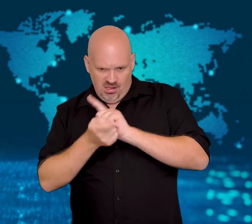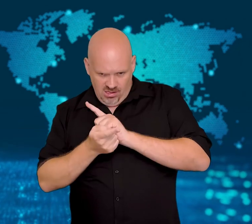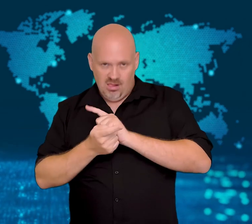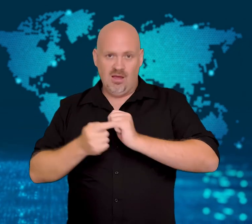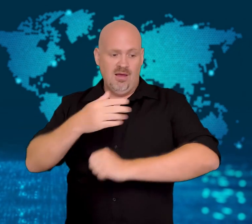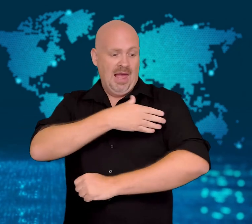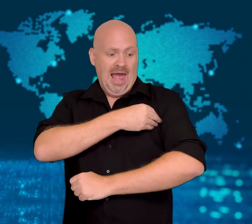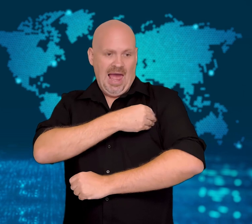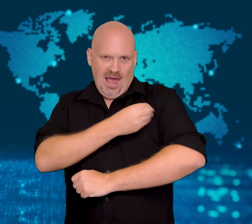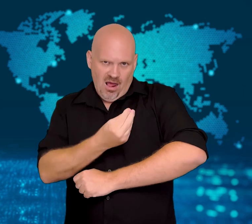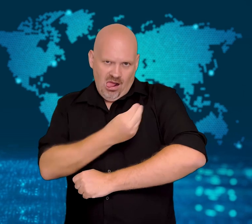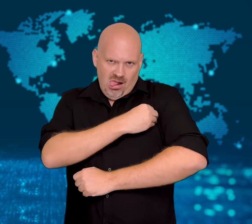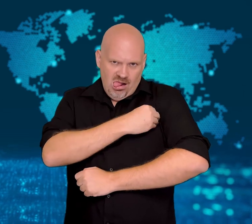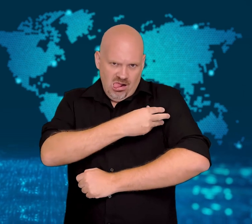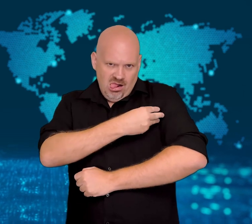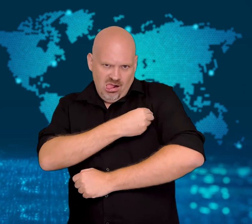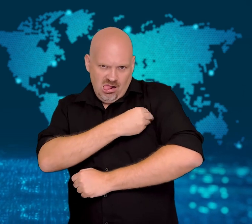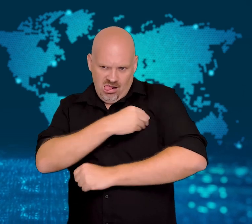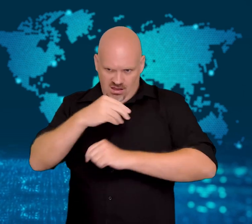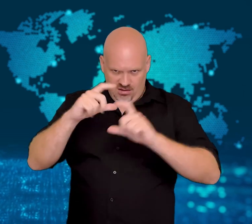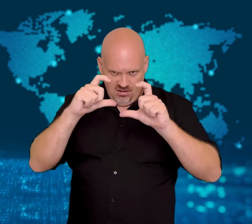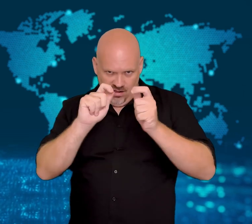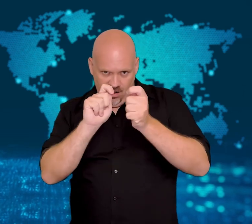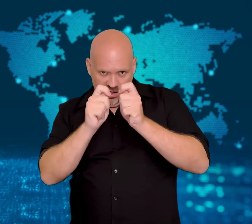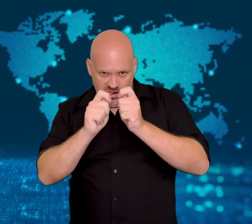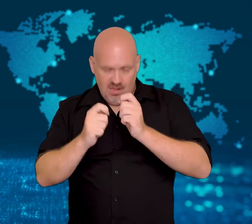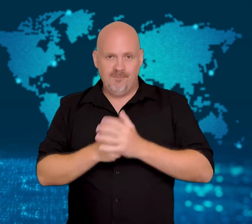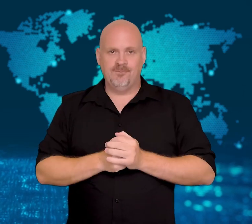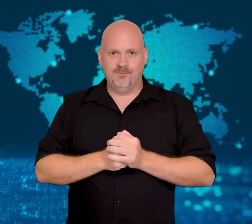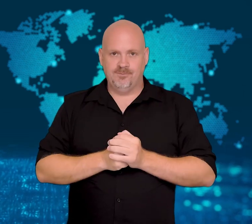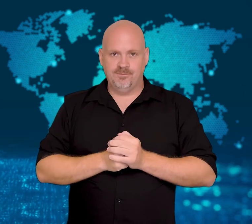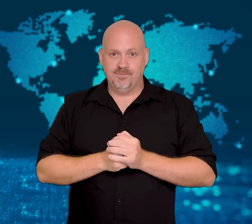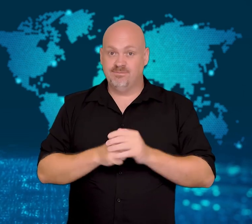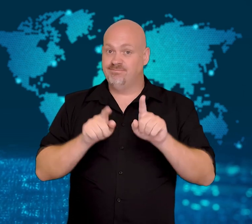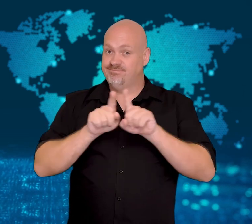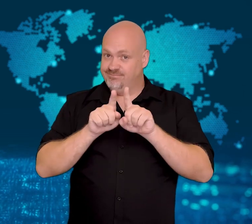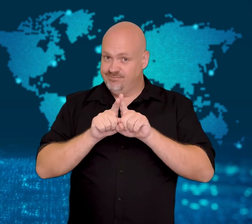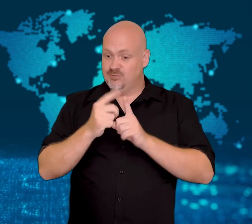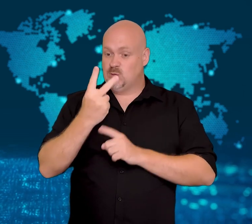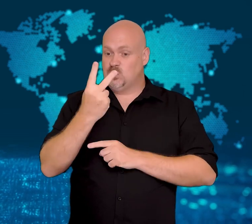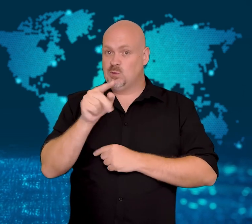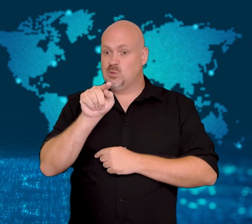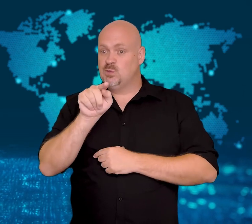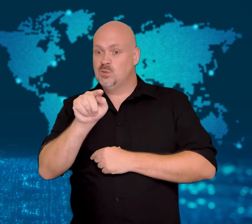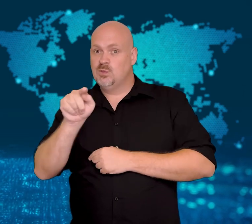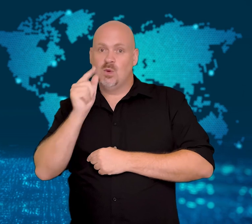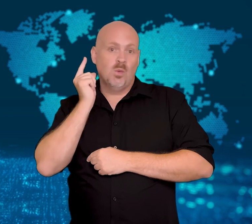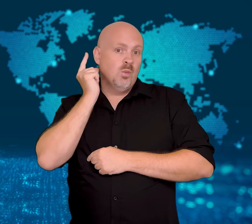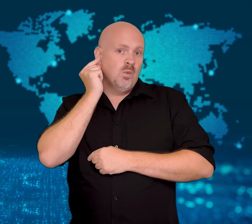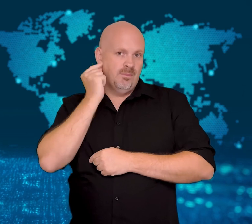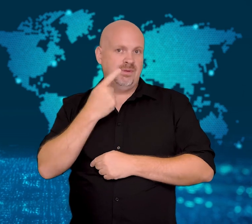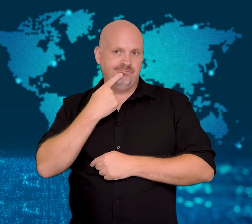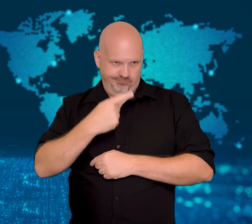herself laying in a beach towel, but the artist removed her prosthetic leg,